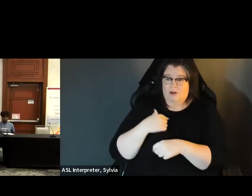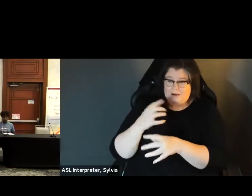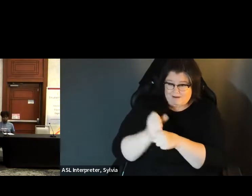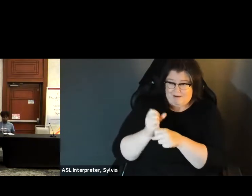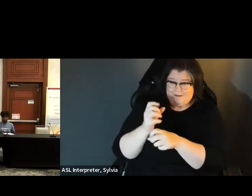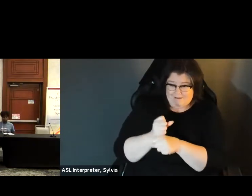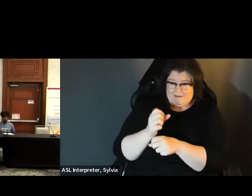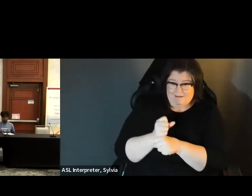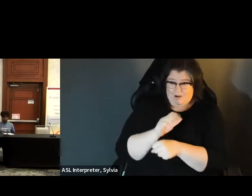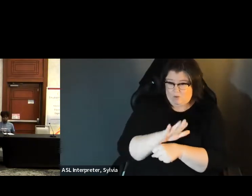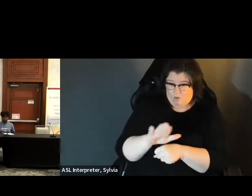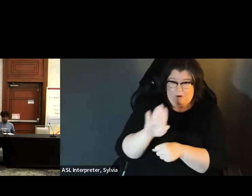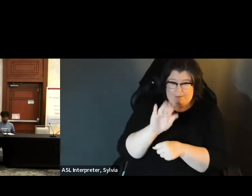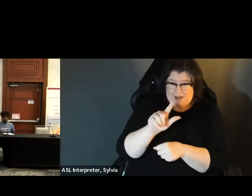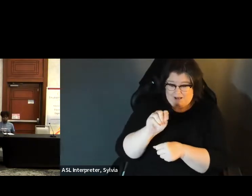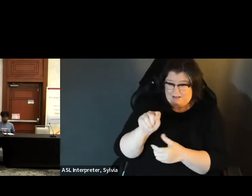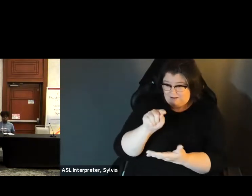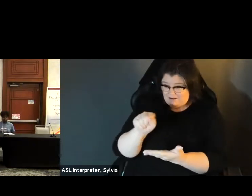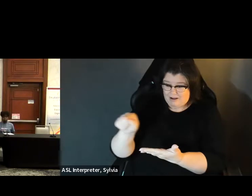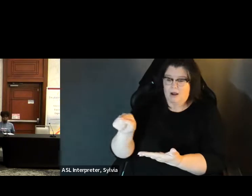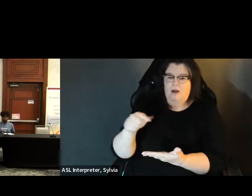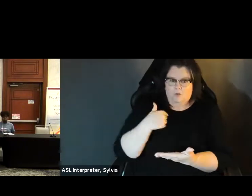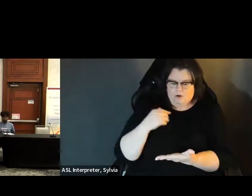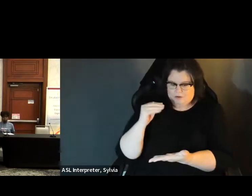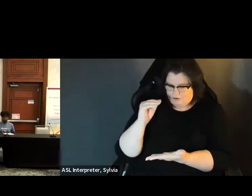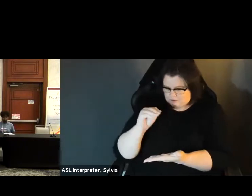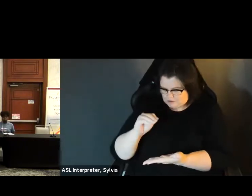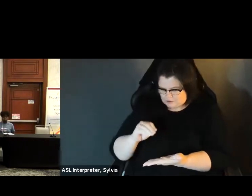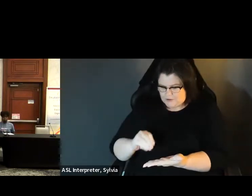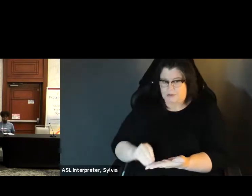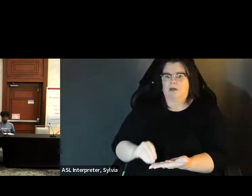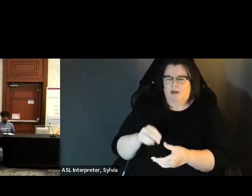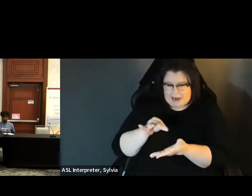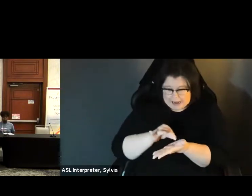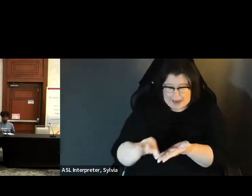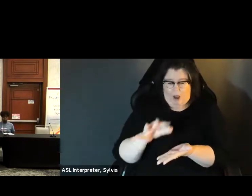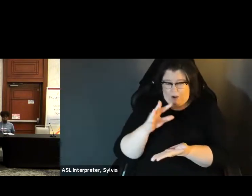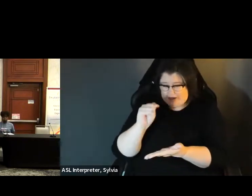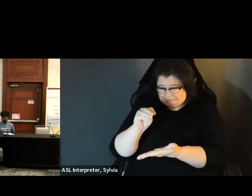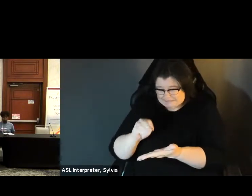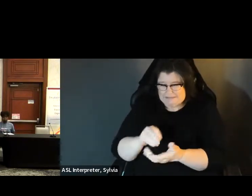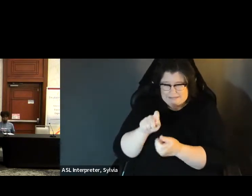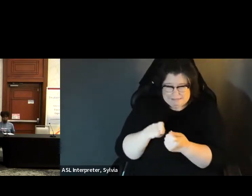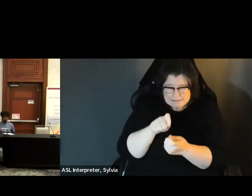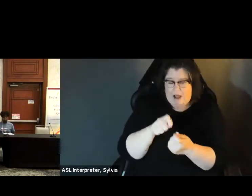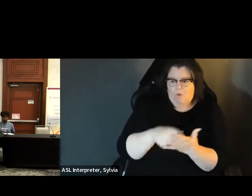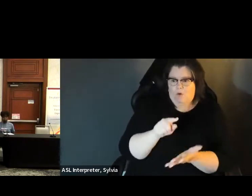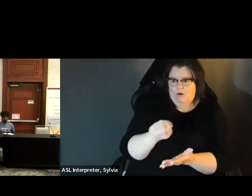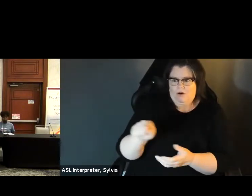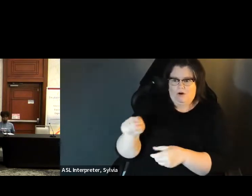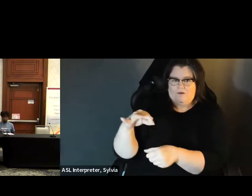So when we came across this, a return, accessible, vote by mail ballot, It's my responsibility to ensure that that ballot and those votes that are on it are recorded as the voter. And those votes on it are recorded as the voter marked